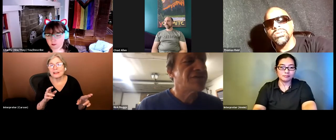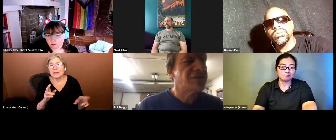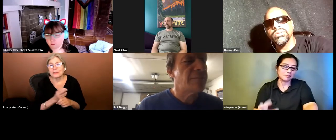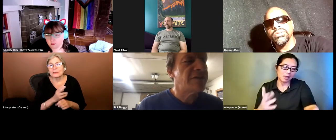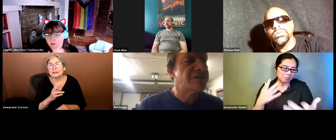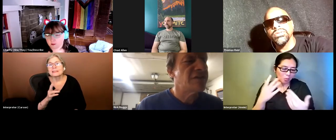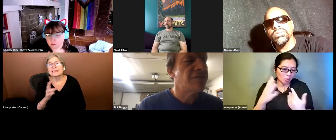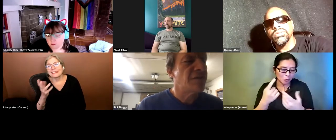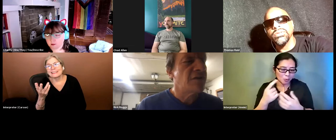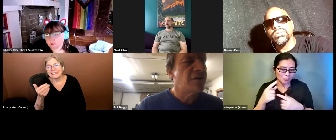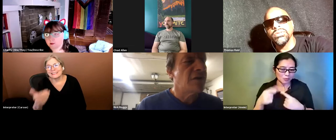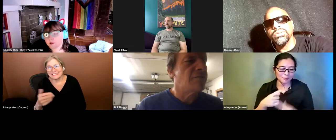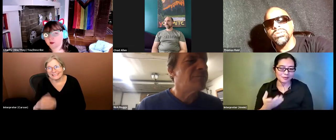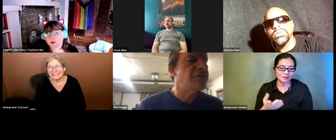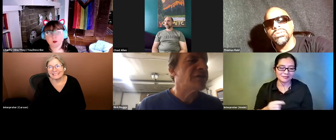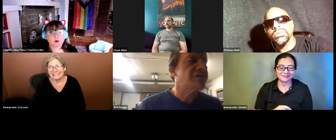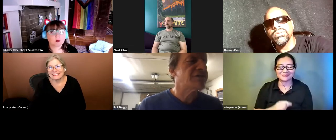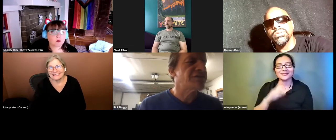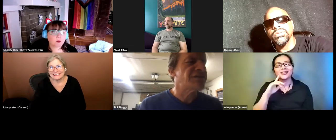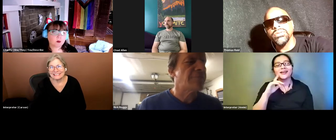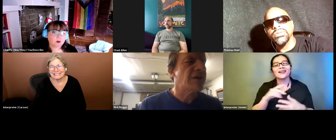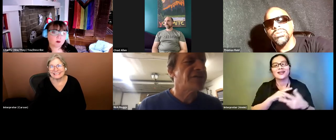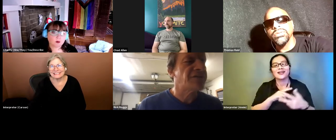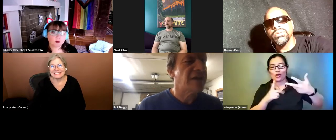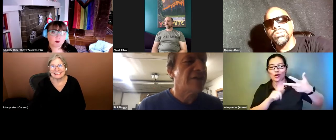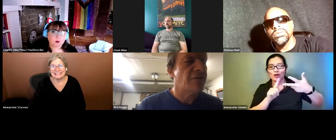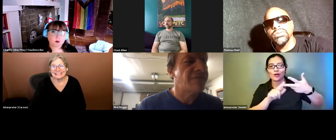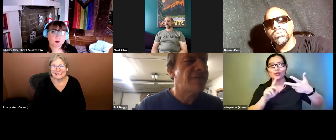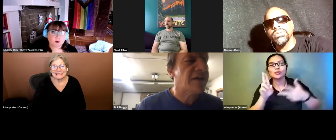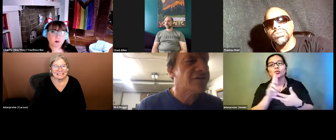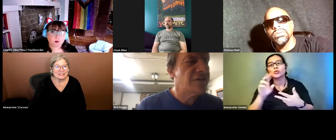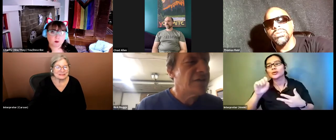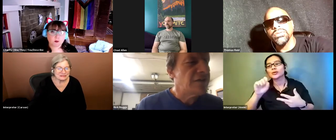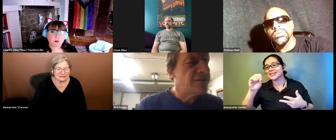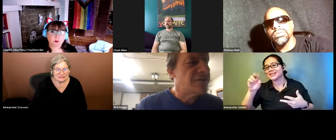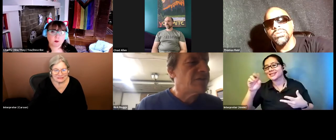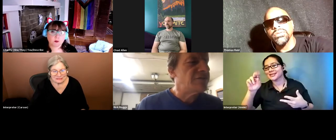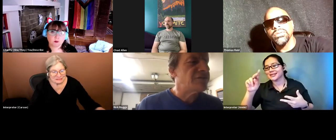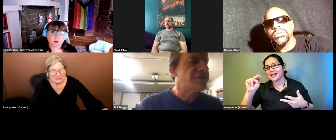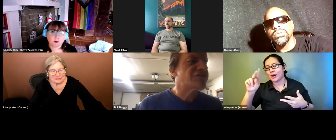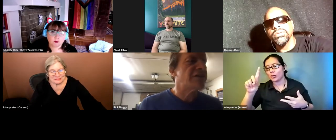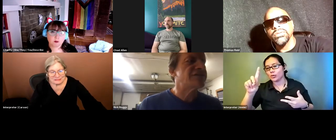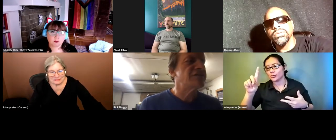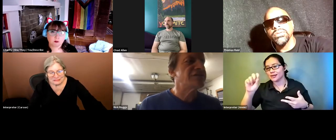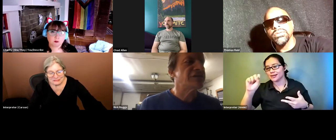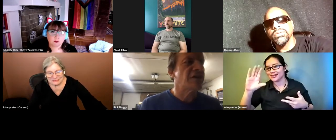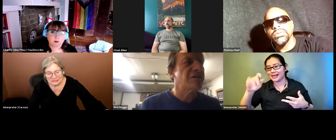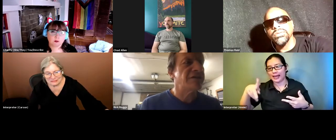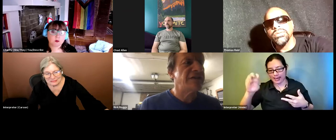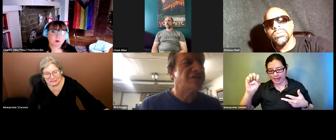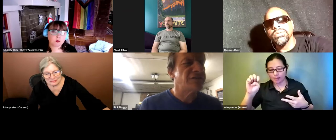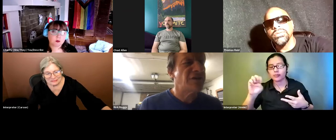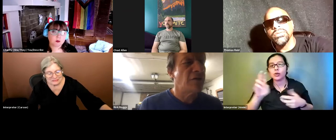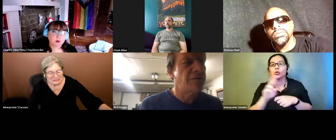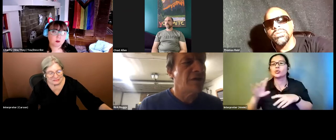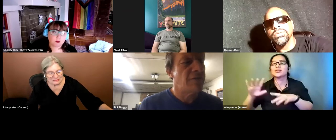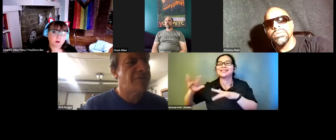combination of music, digital processing or effects that we use to choose the color , nature and tone of the